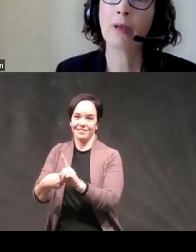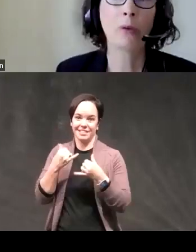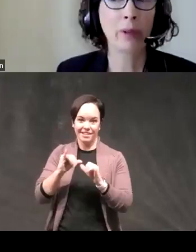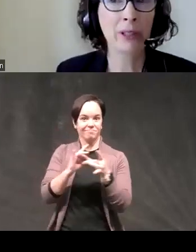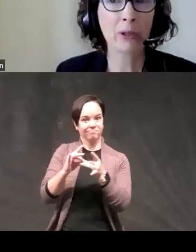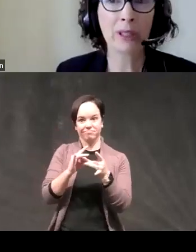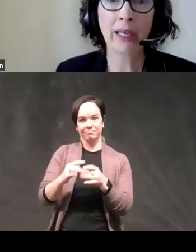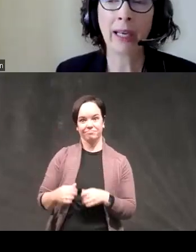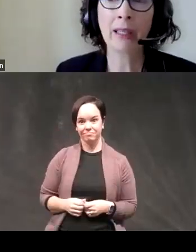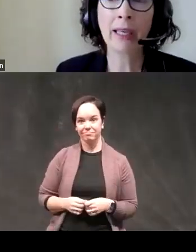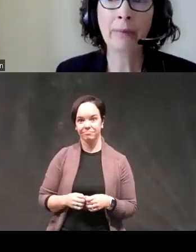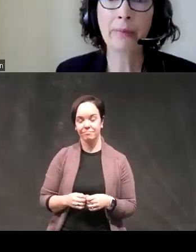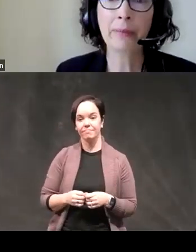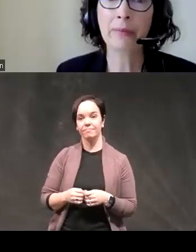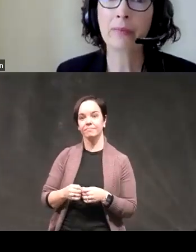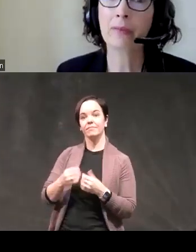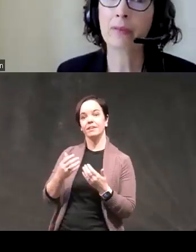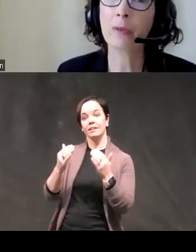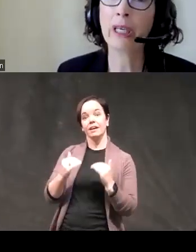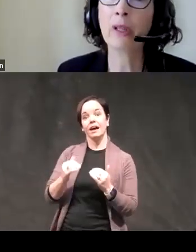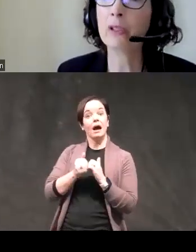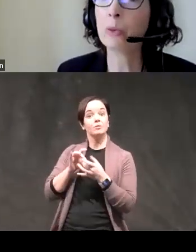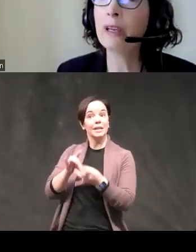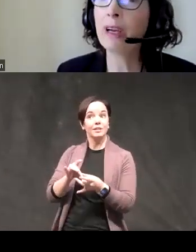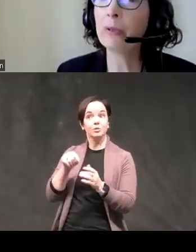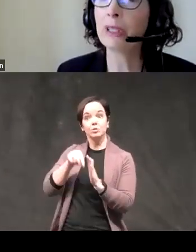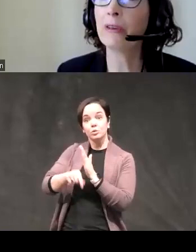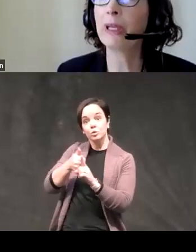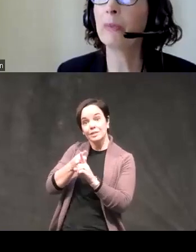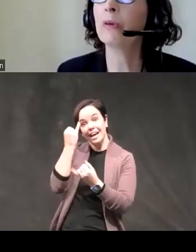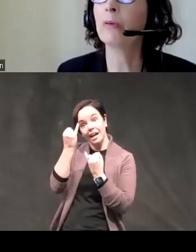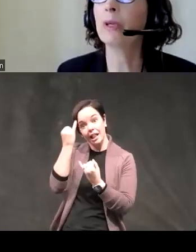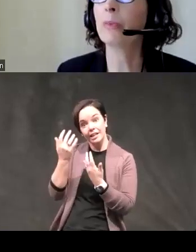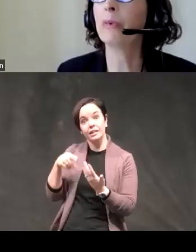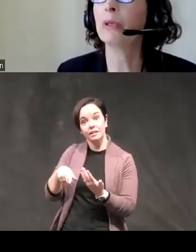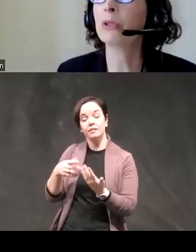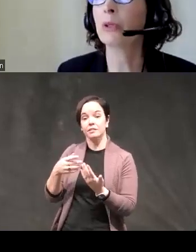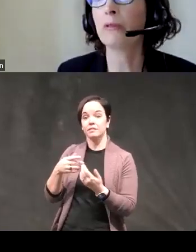what about suicidality we know that 25 percent of people with bipolar disorder